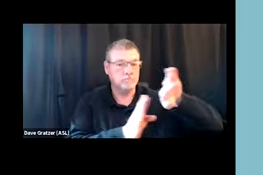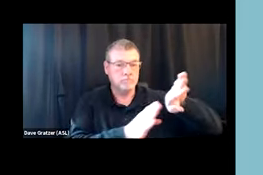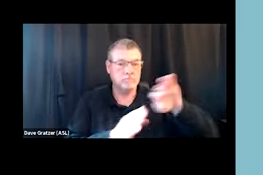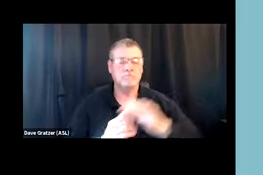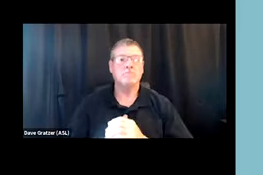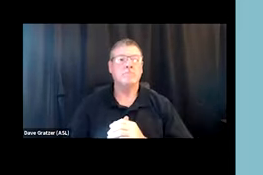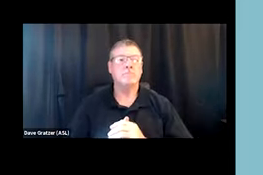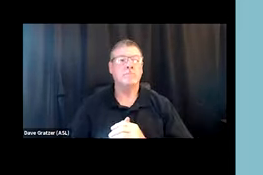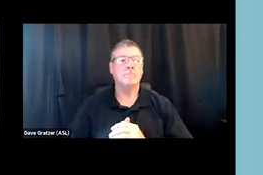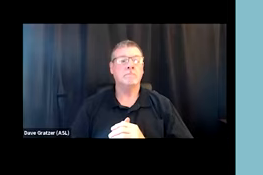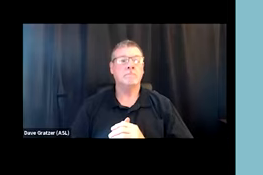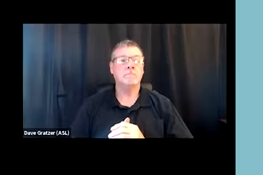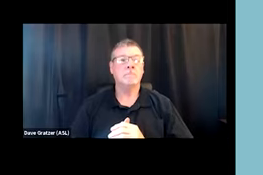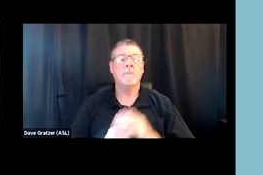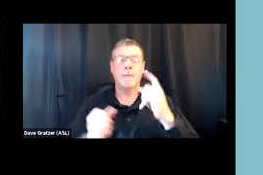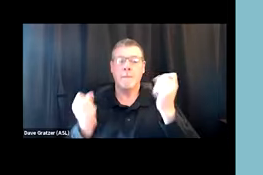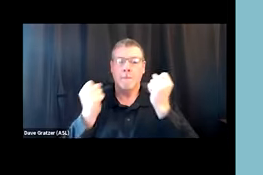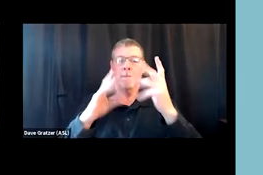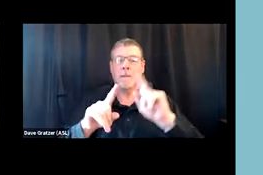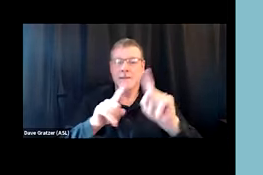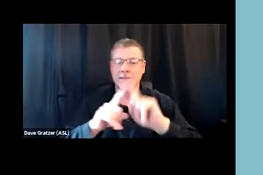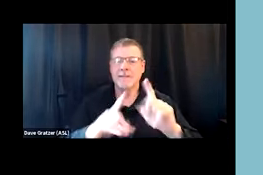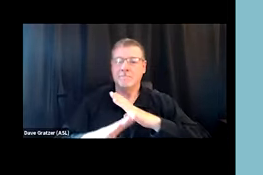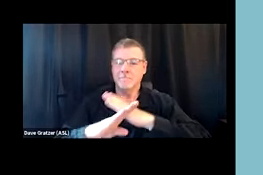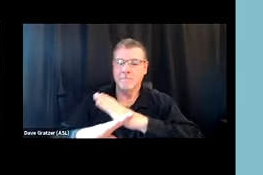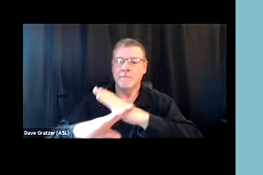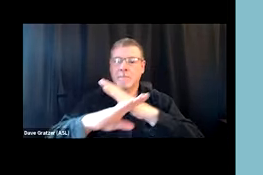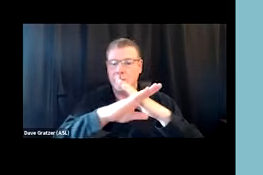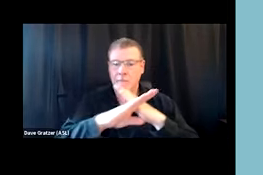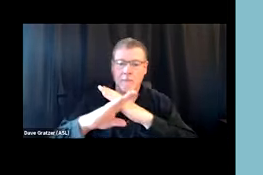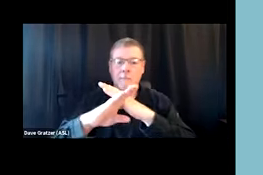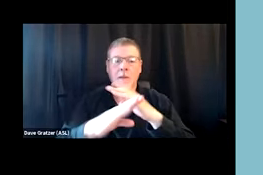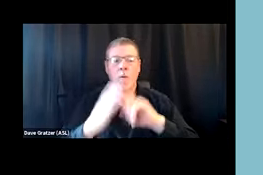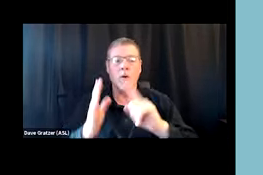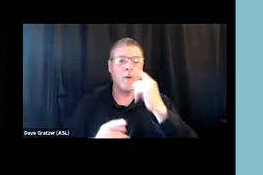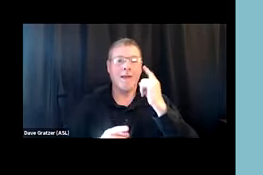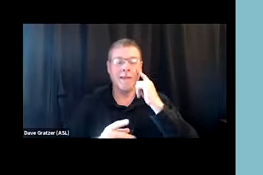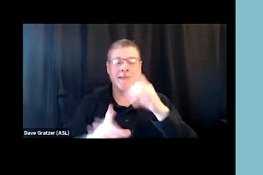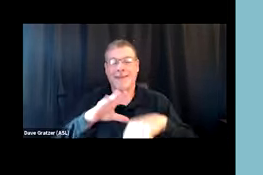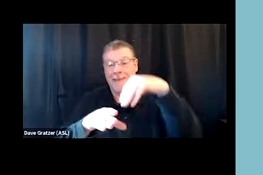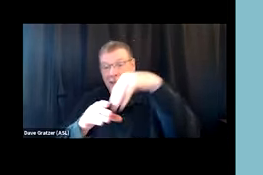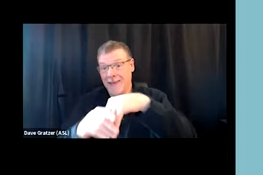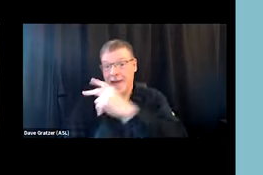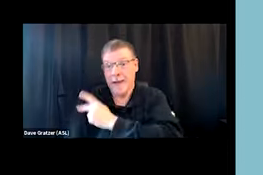there's a lot of different types of barriers to what we think of as, like, inpatient or outpatient addiction treatment.